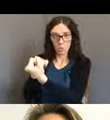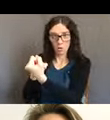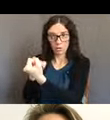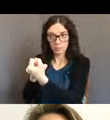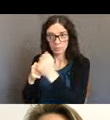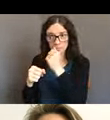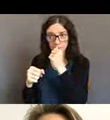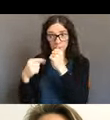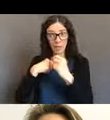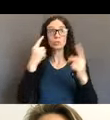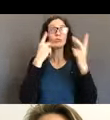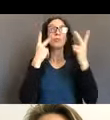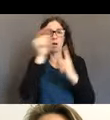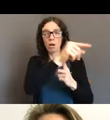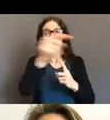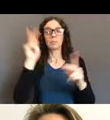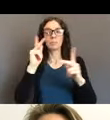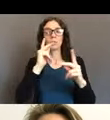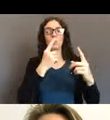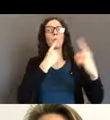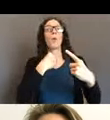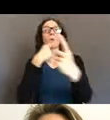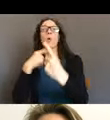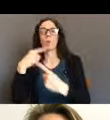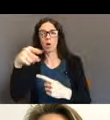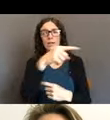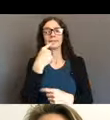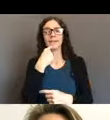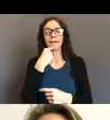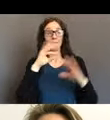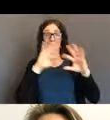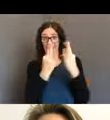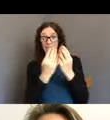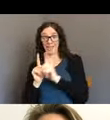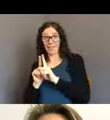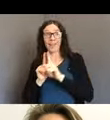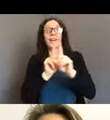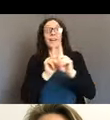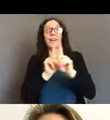were there to be a voice and to, provide supports,